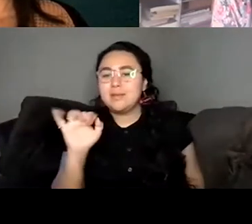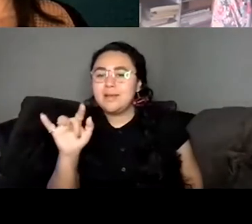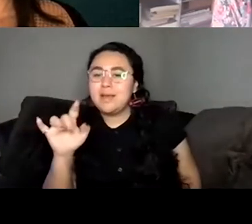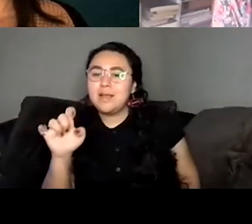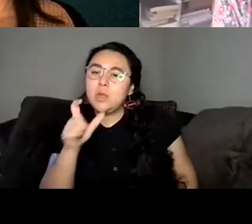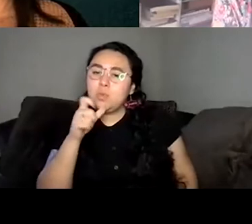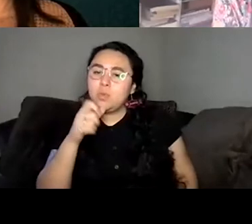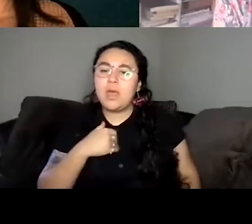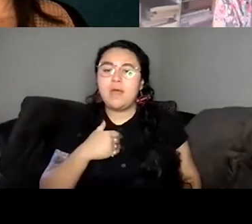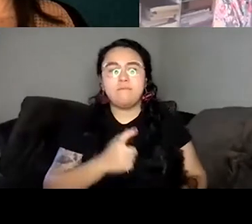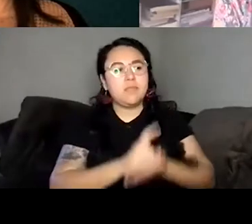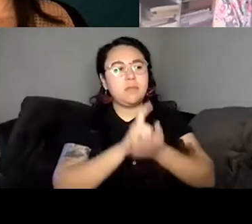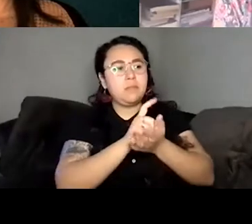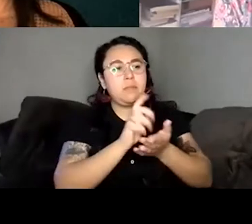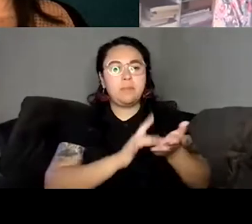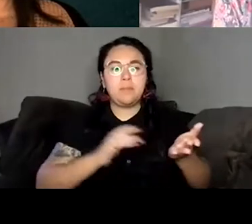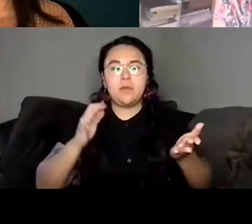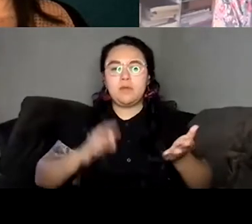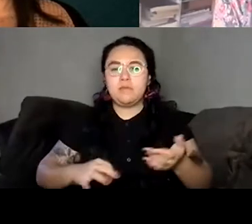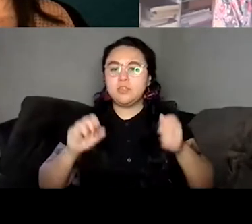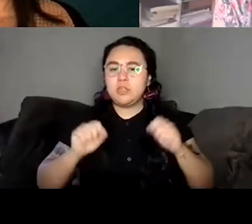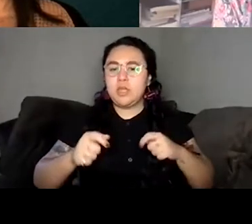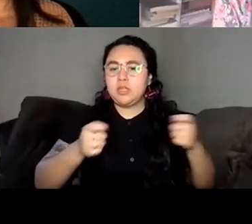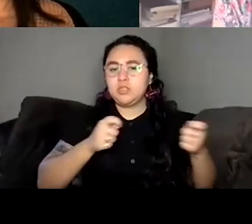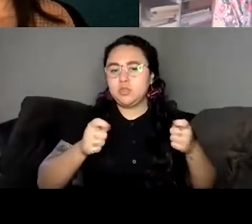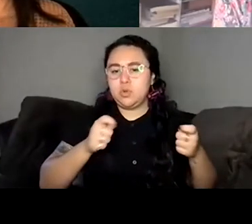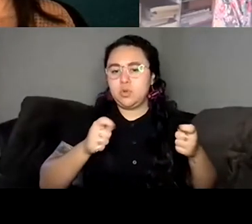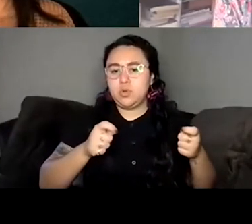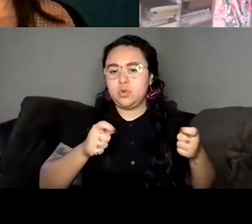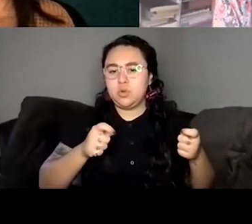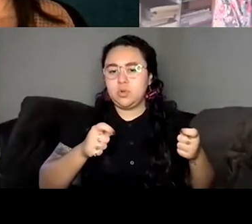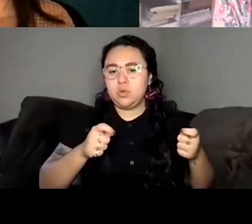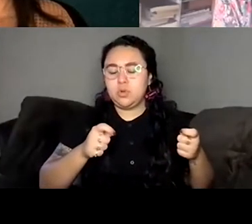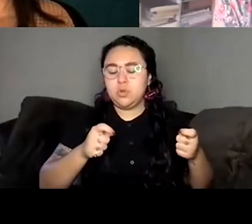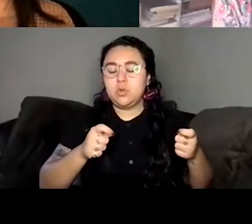to have control and who can control like who is watching them?